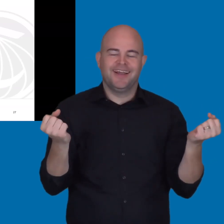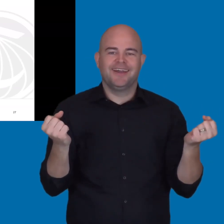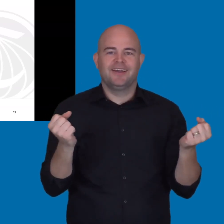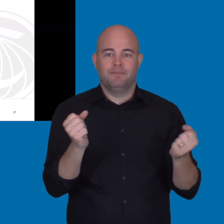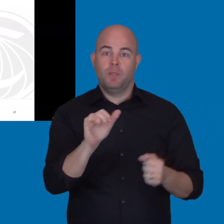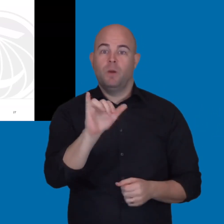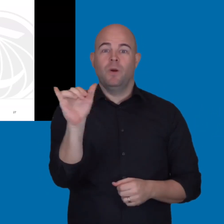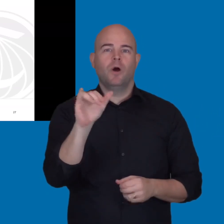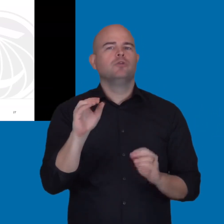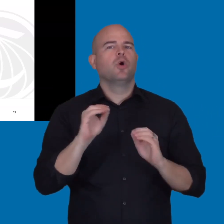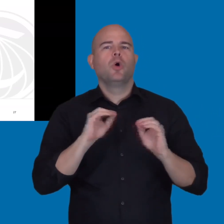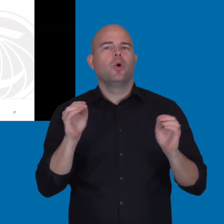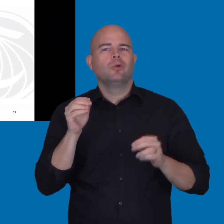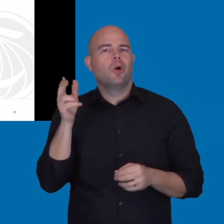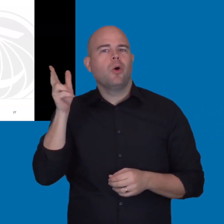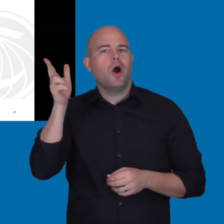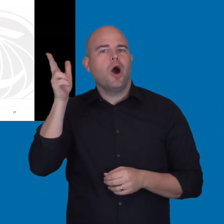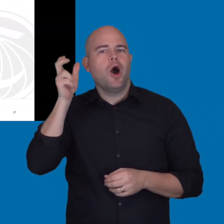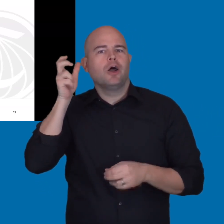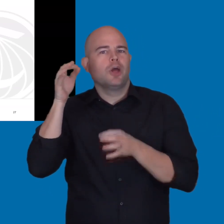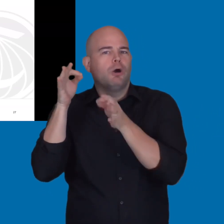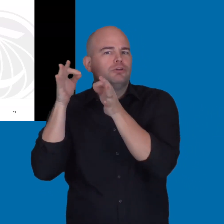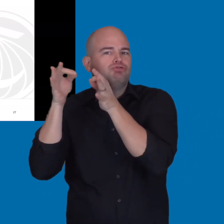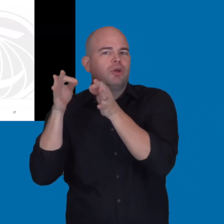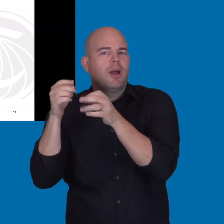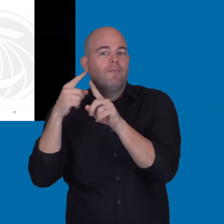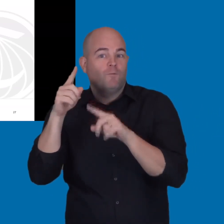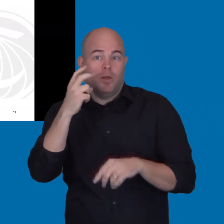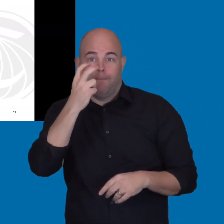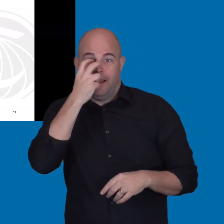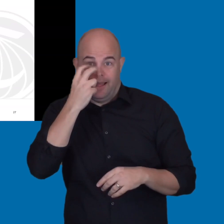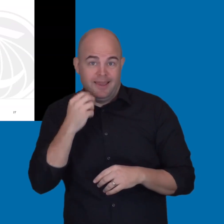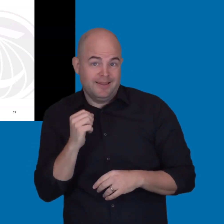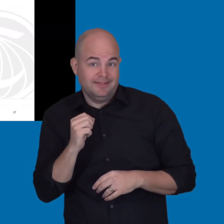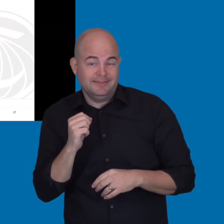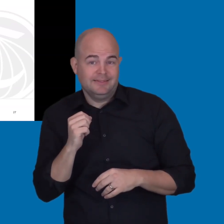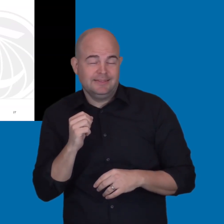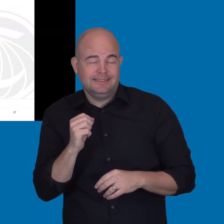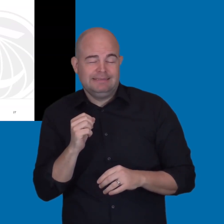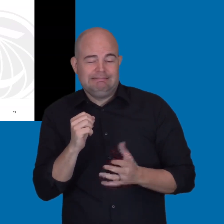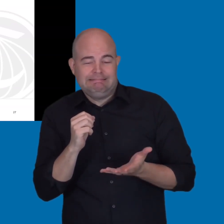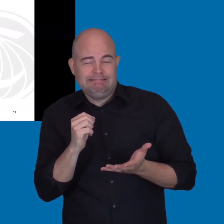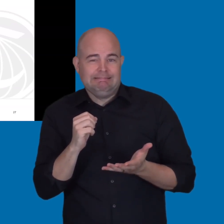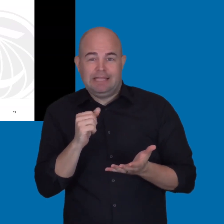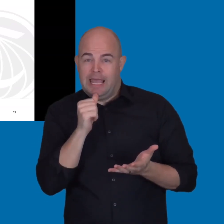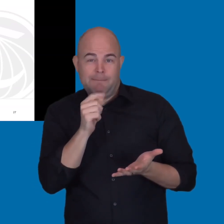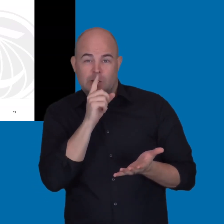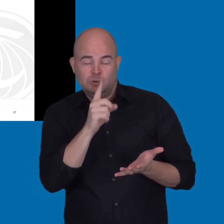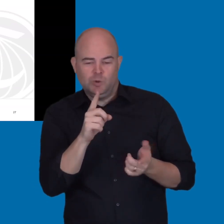It's the learning tool. Also, they are not audio described for the blind.